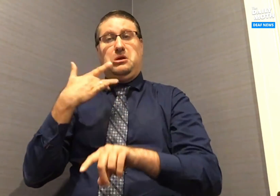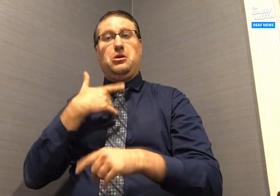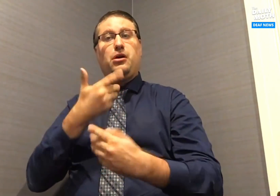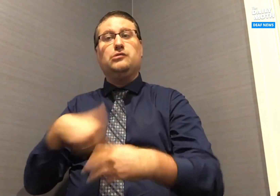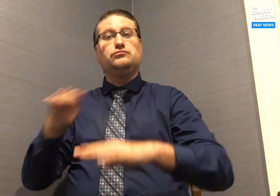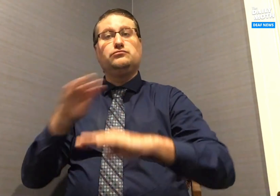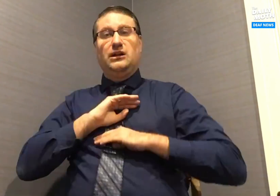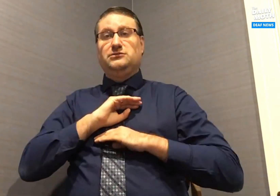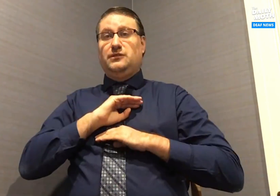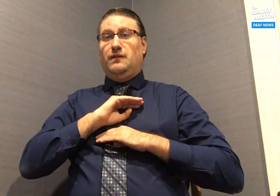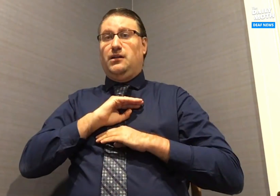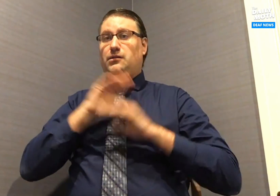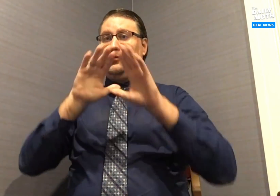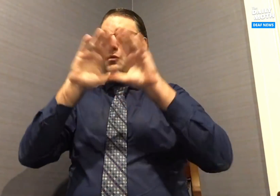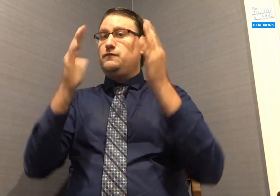I feel satisfied overall.